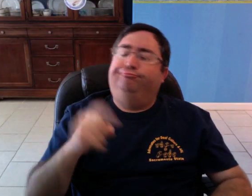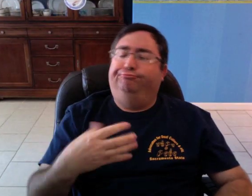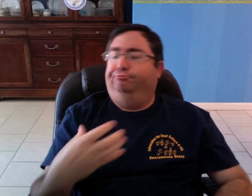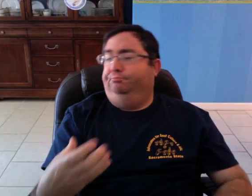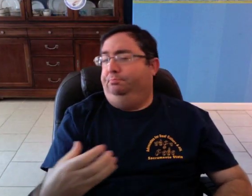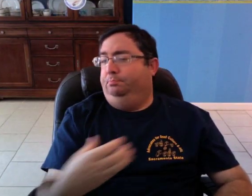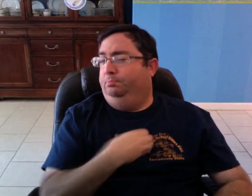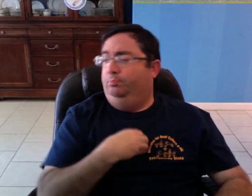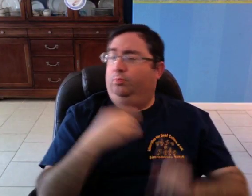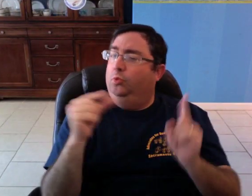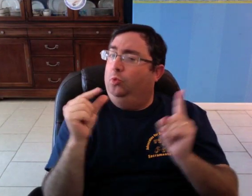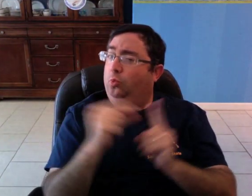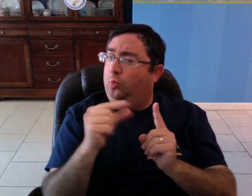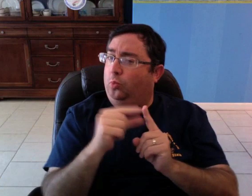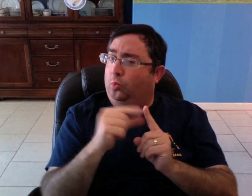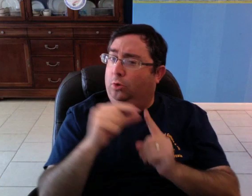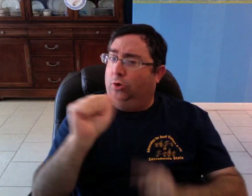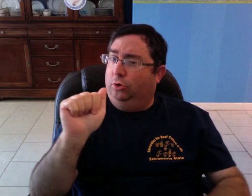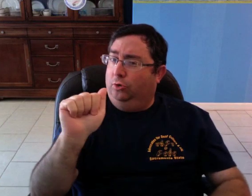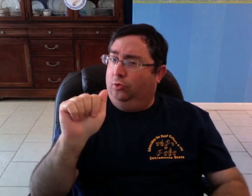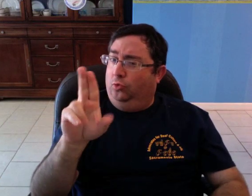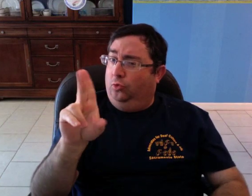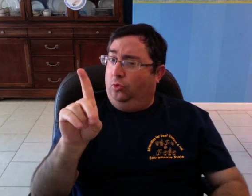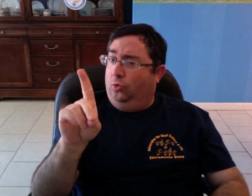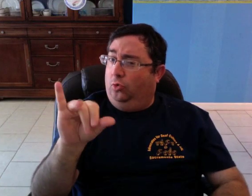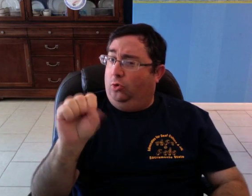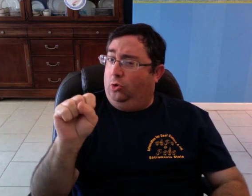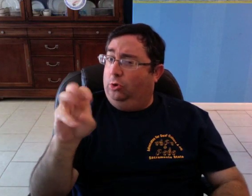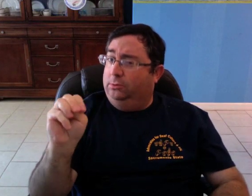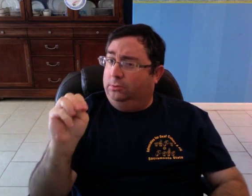I've noticed some people object to the word "audism"